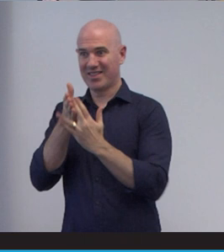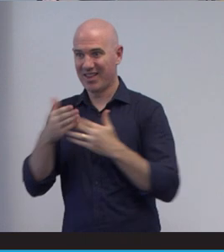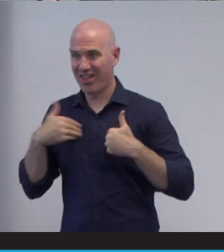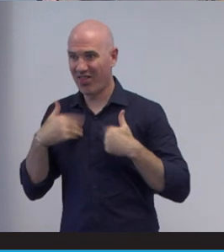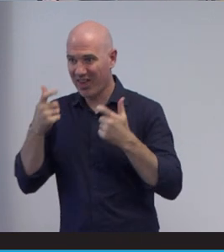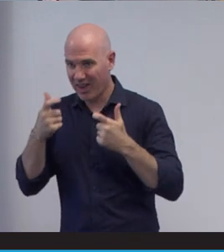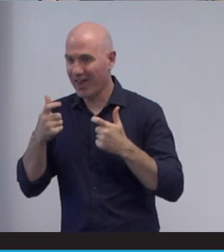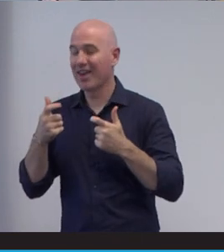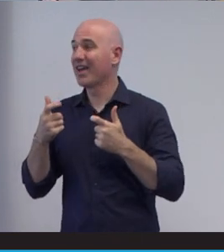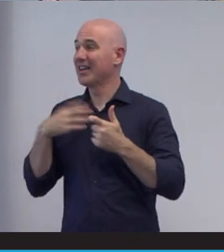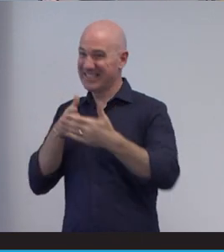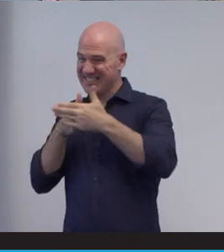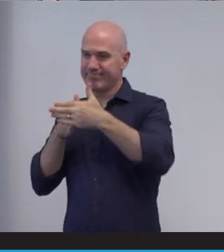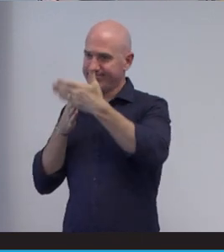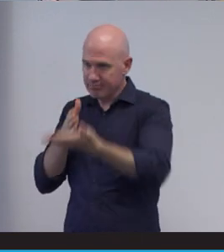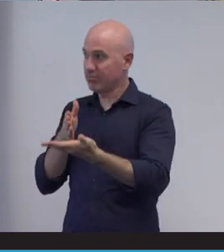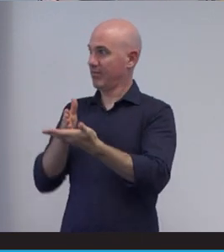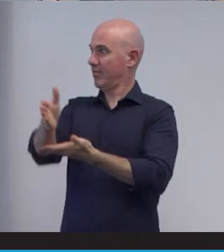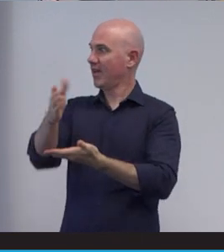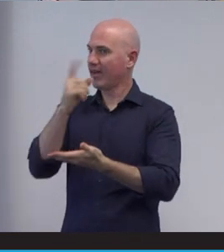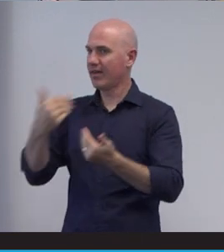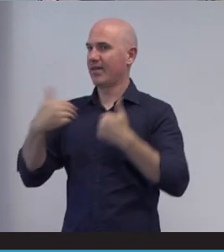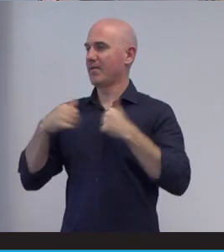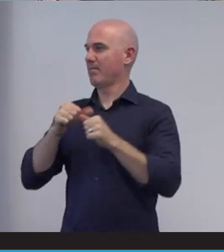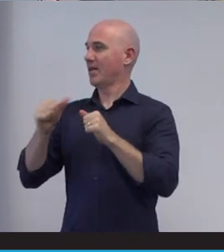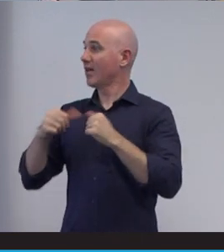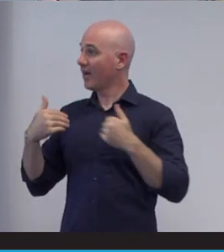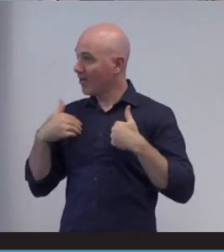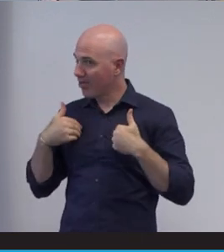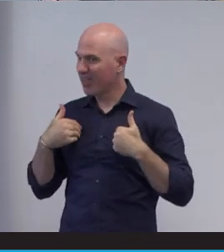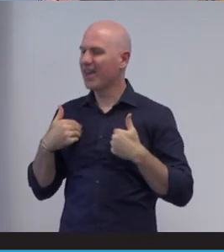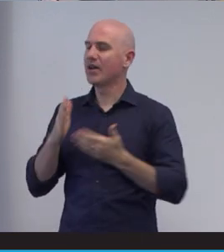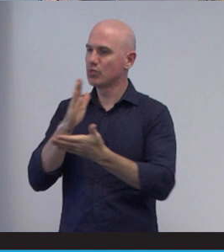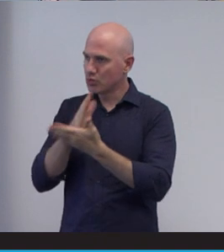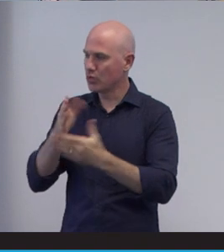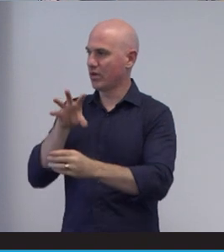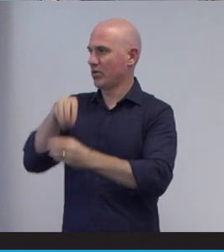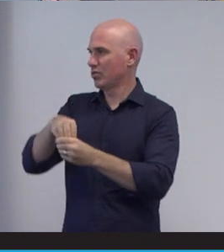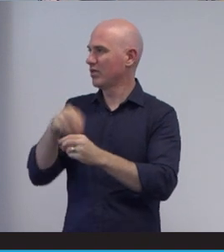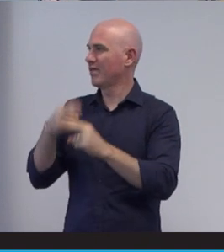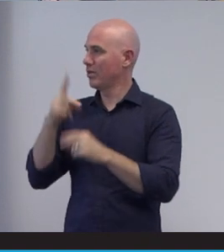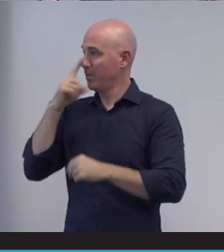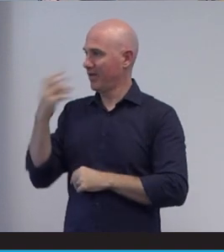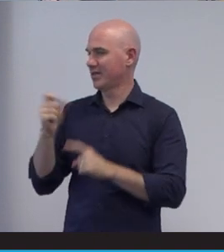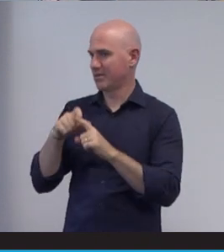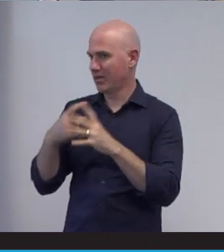care access access and subsequently contribute to true inclusion for people with disability.